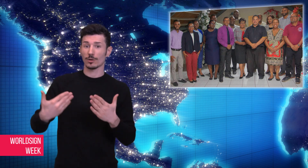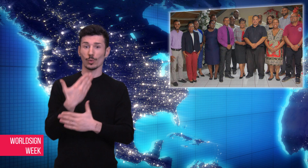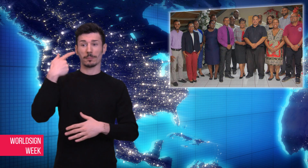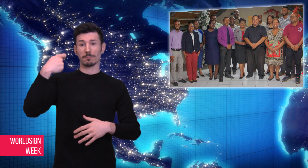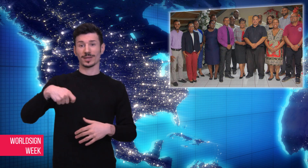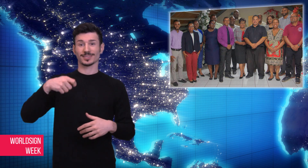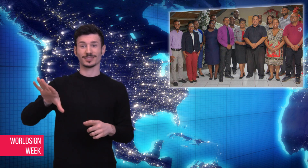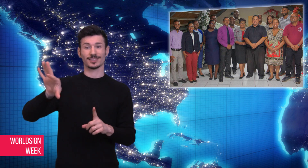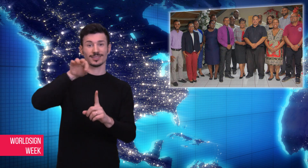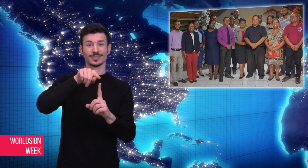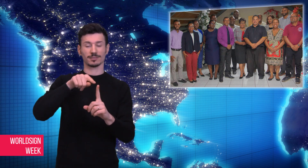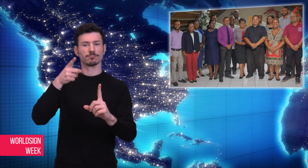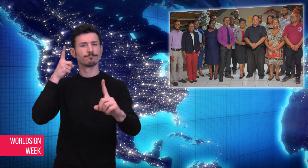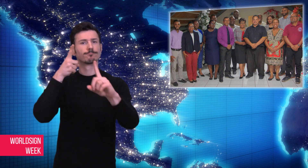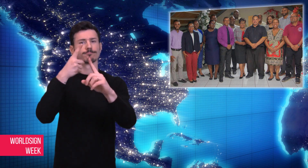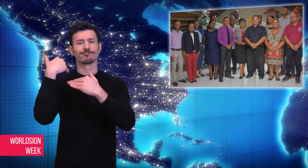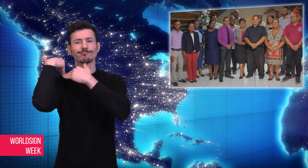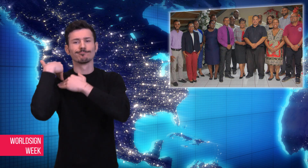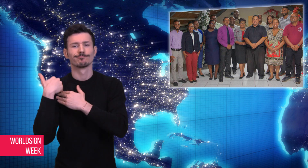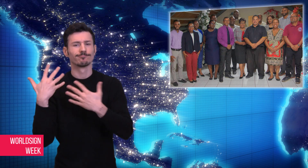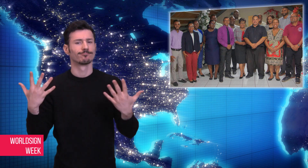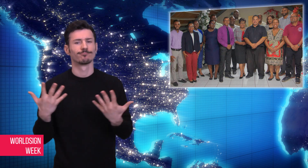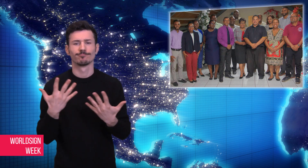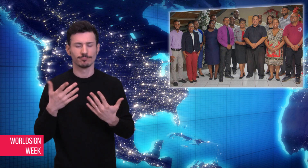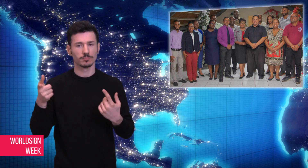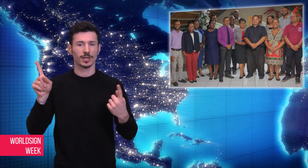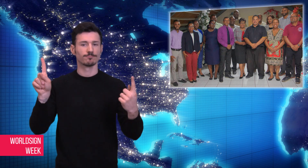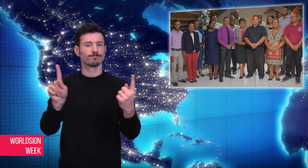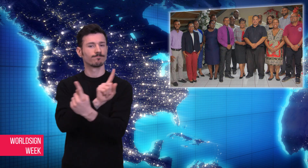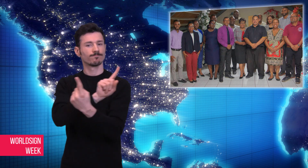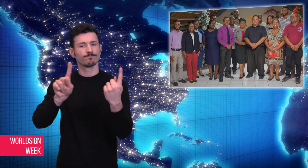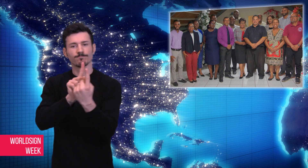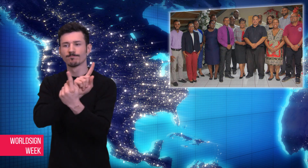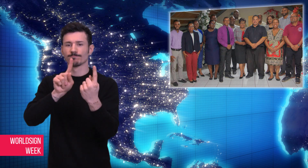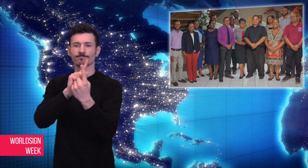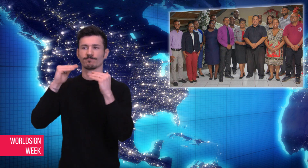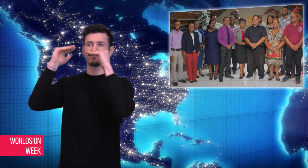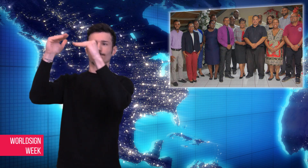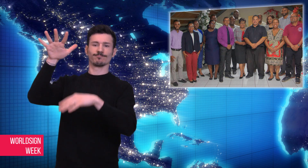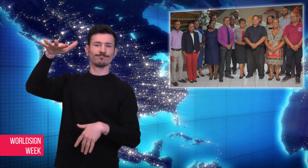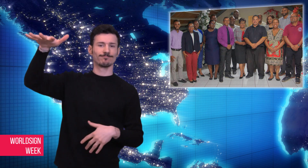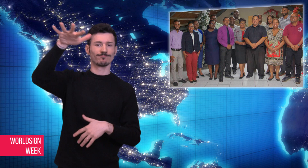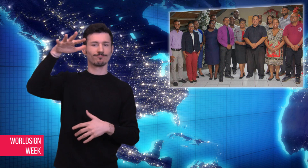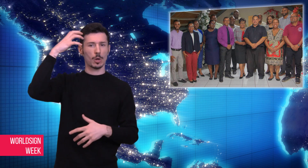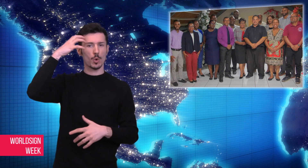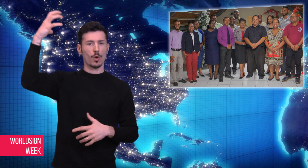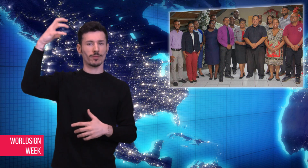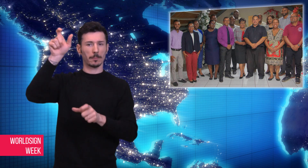government on the needs of the deaf and more access to